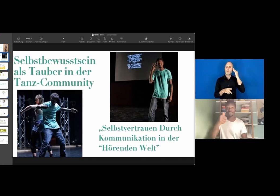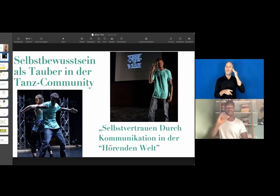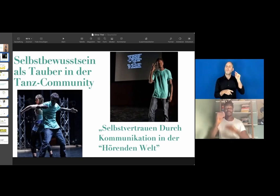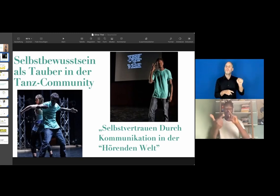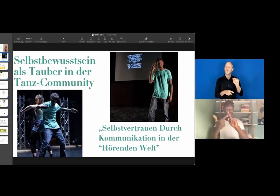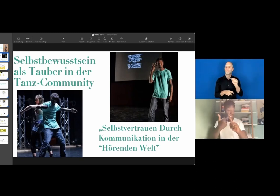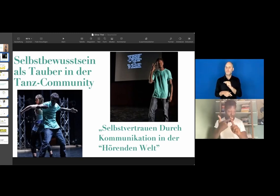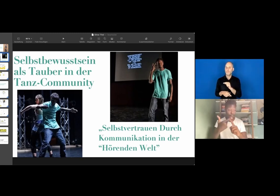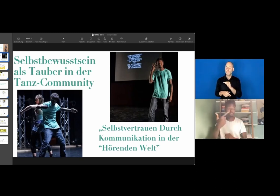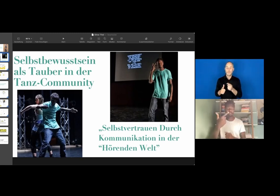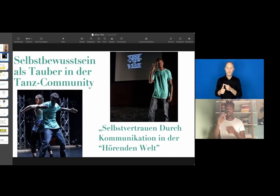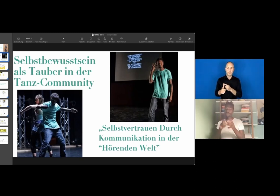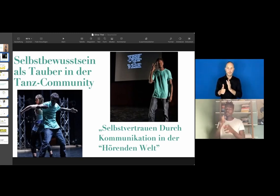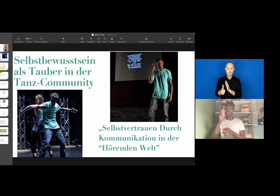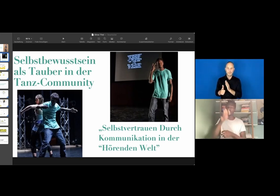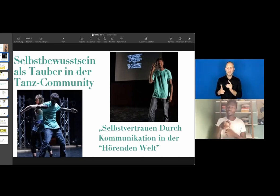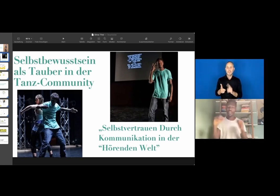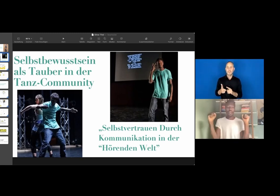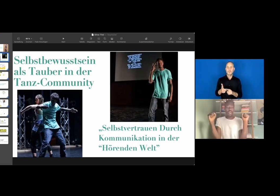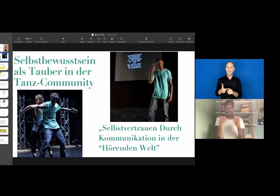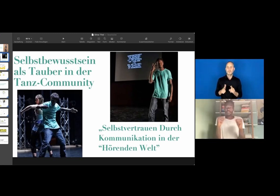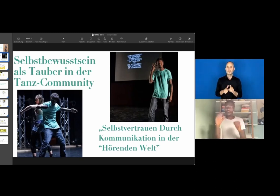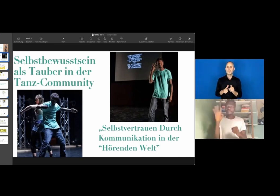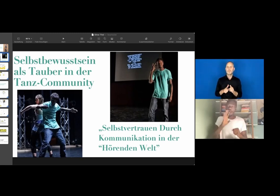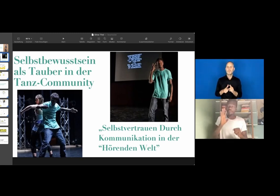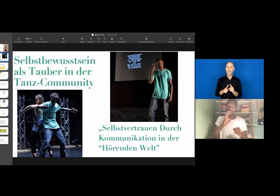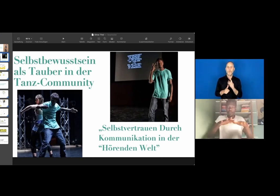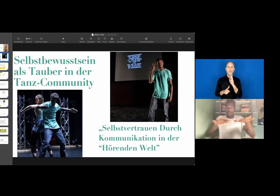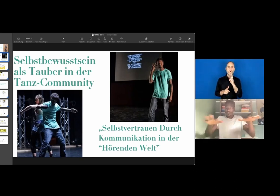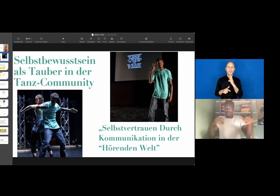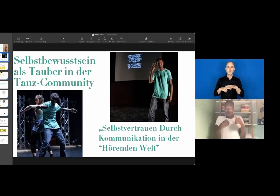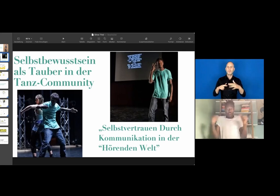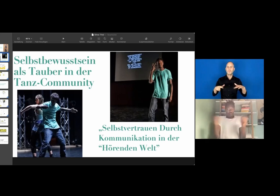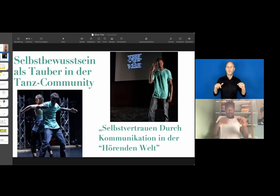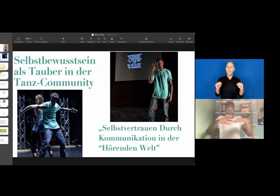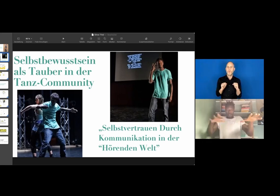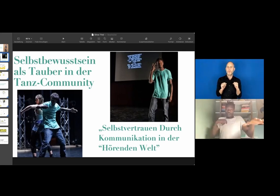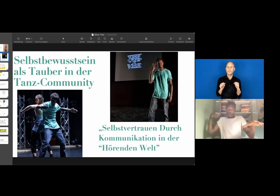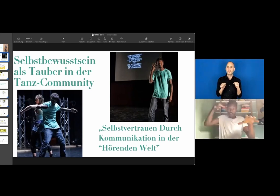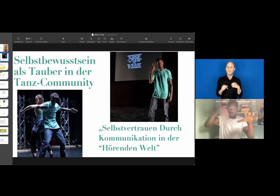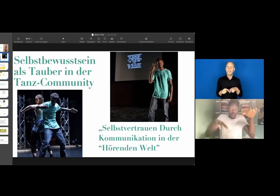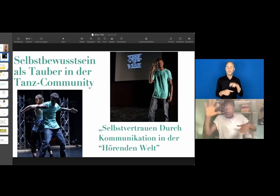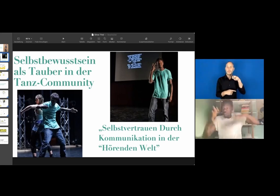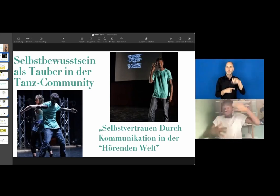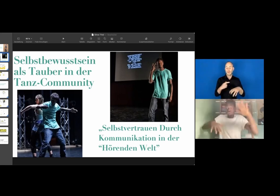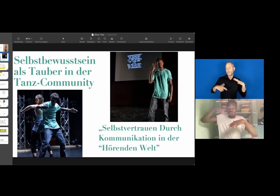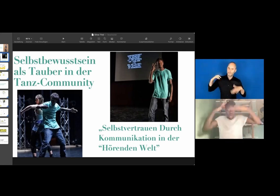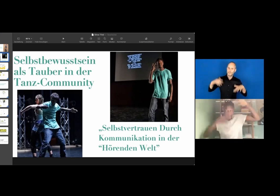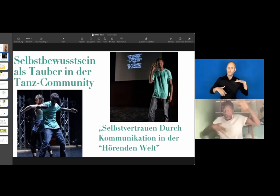So, in order to become a good dancer, you need curiosity. Also, you need to be very brave.